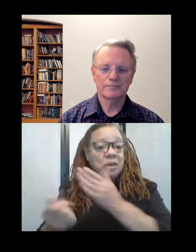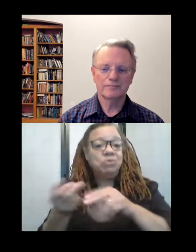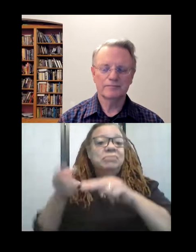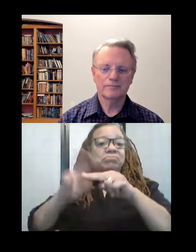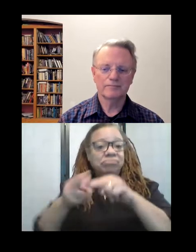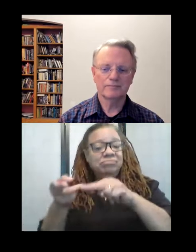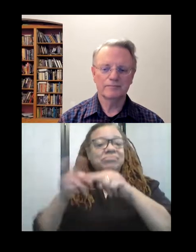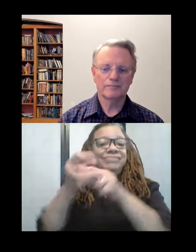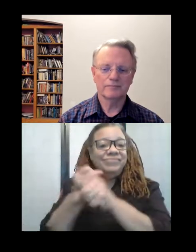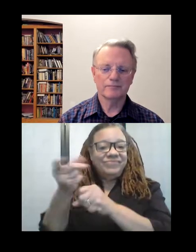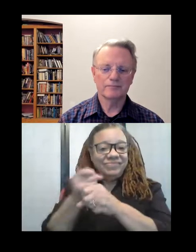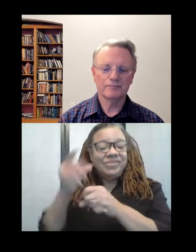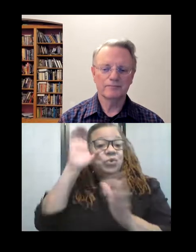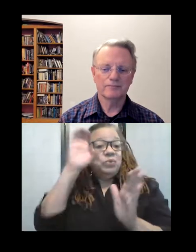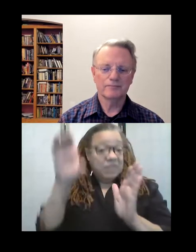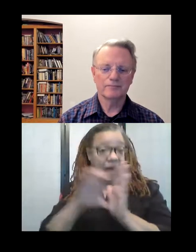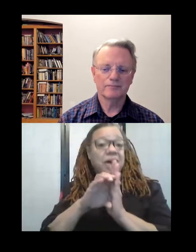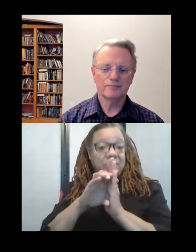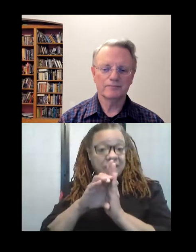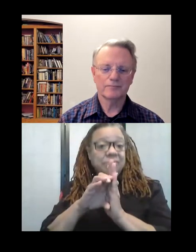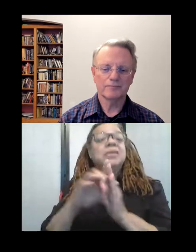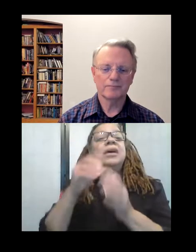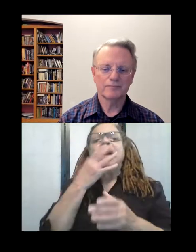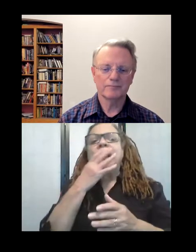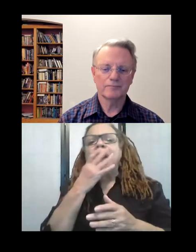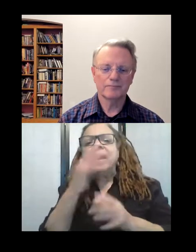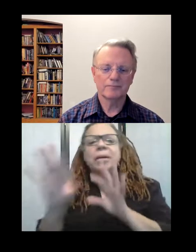photography for inspiration, color selection, composition, and images.